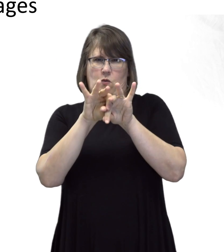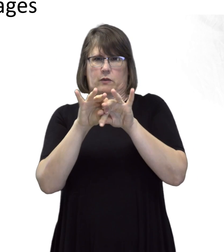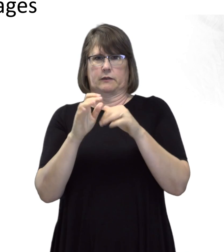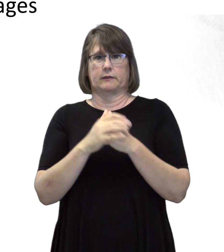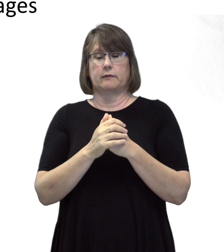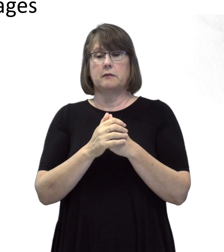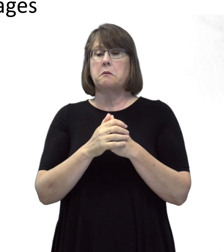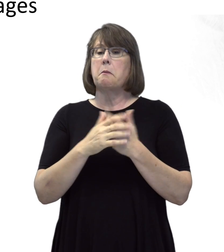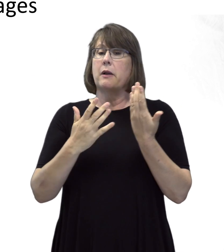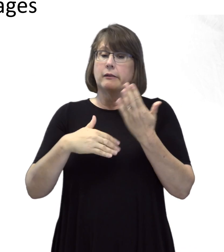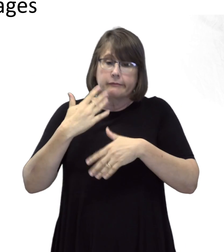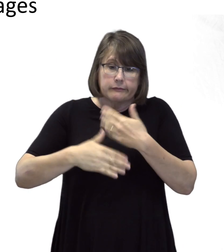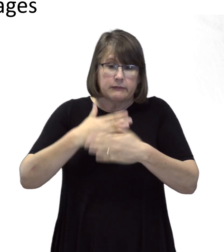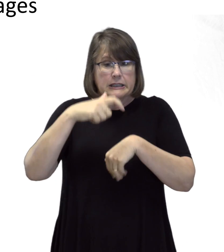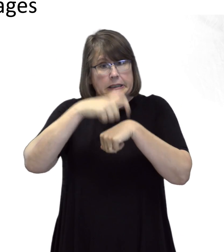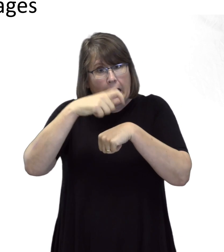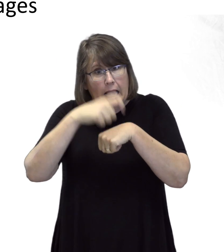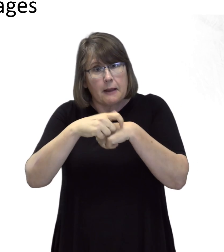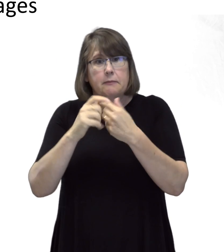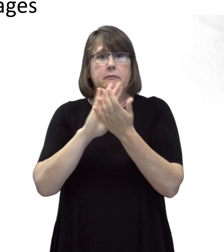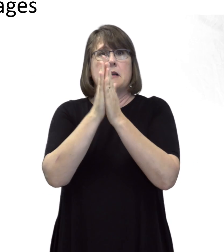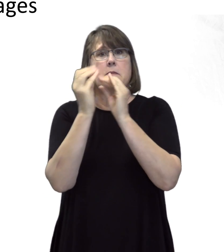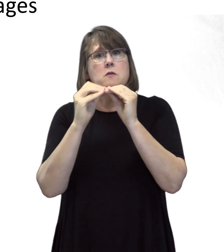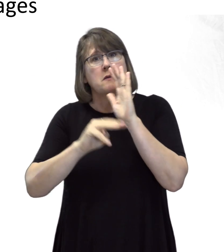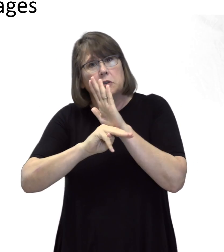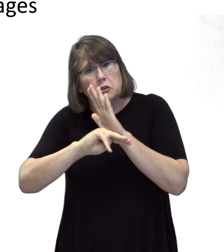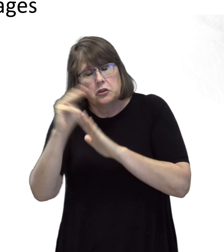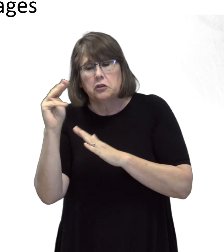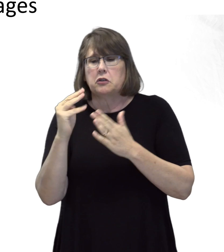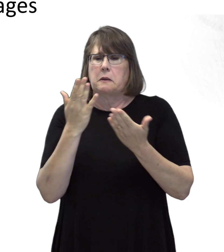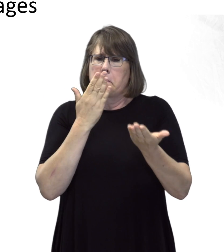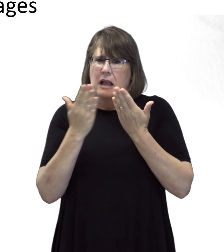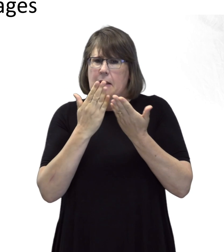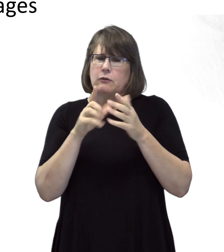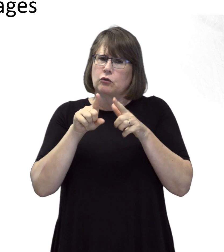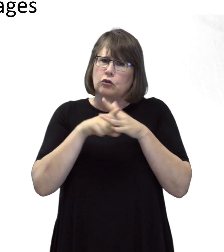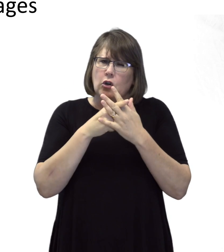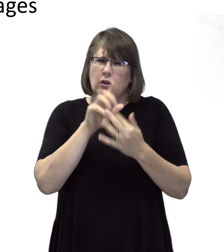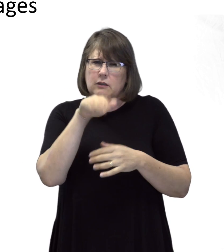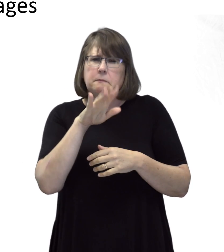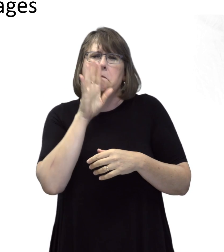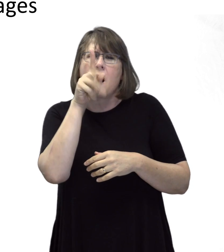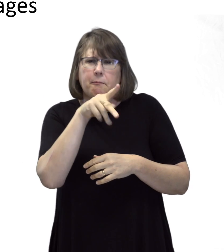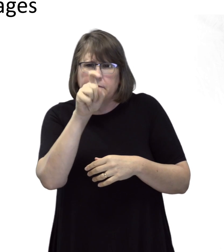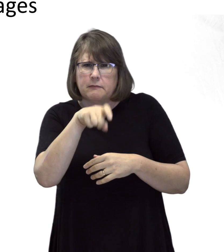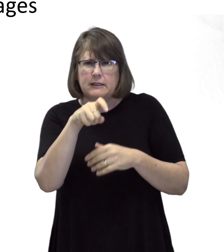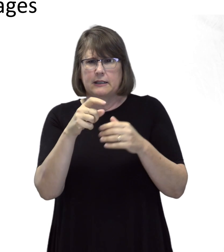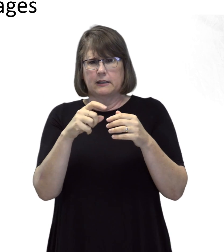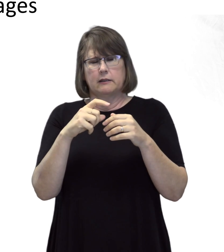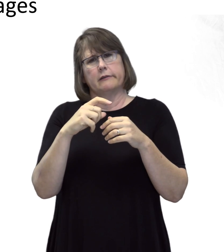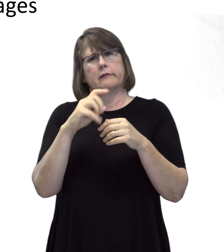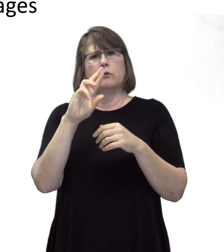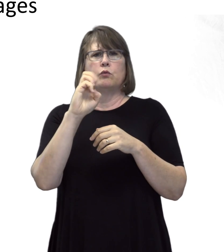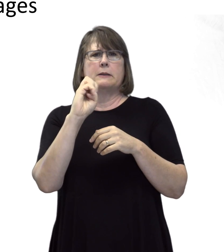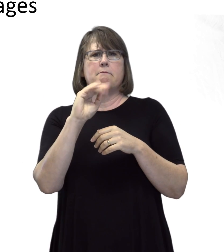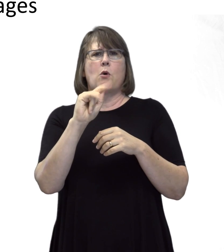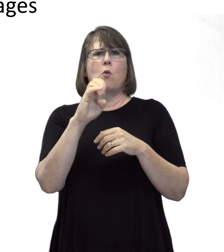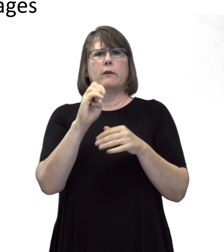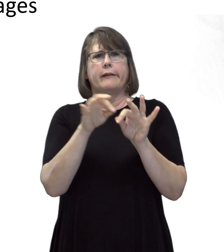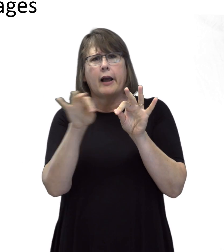As they mature, they may be more interested in remote captioning,